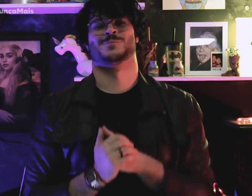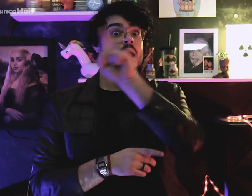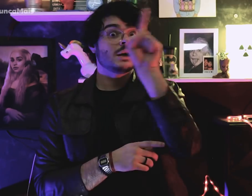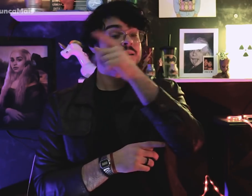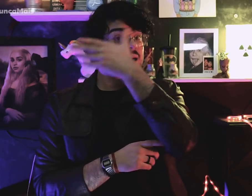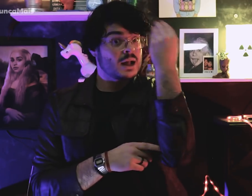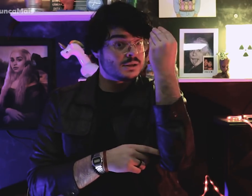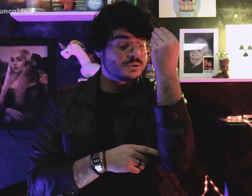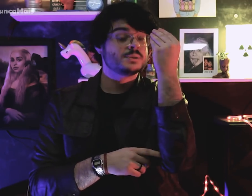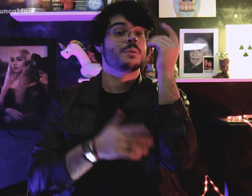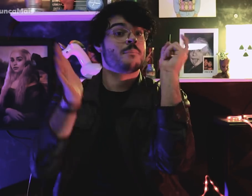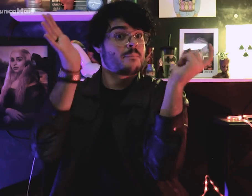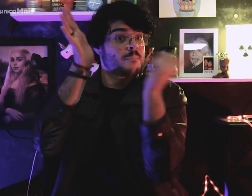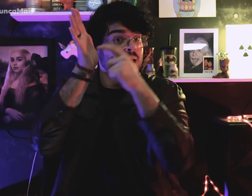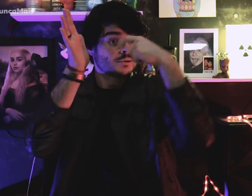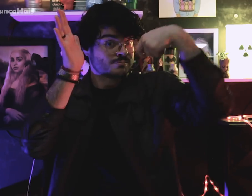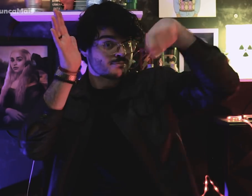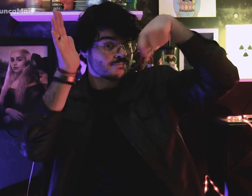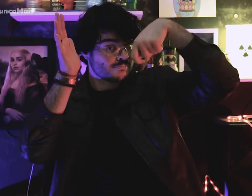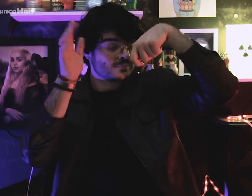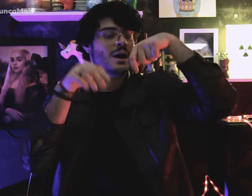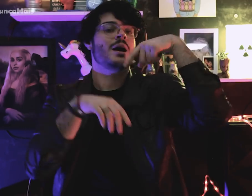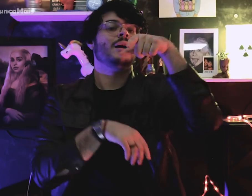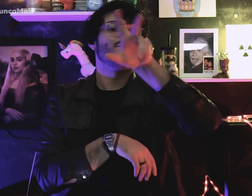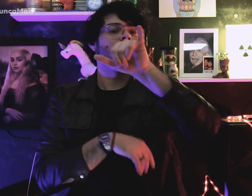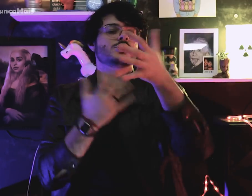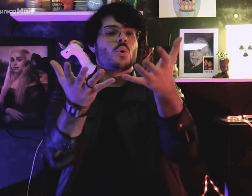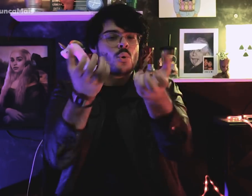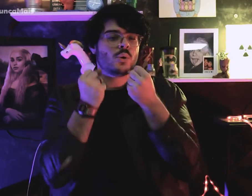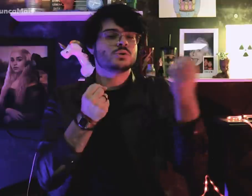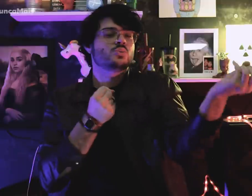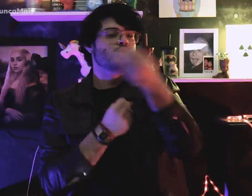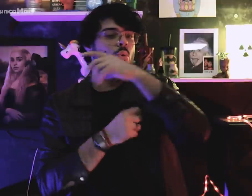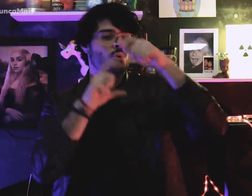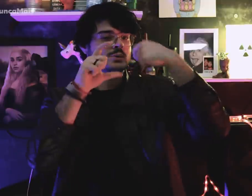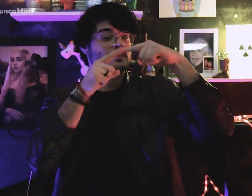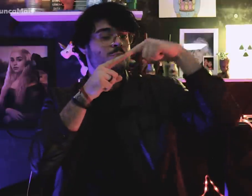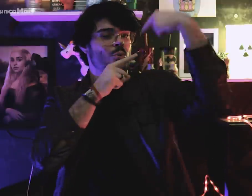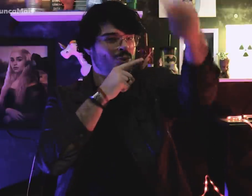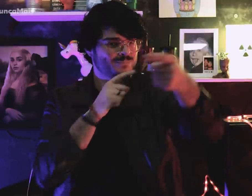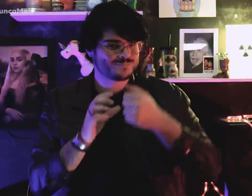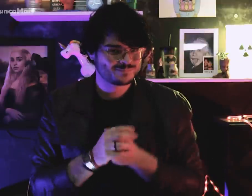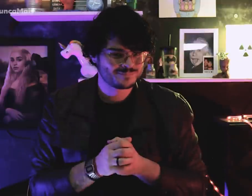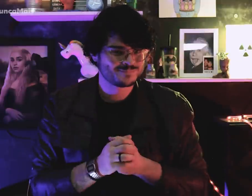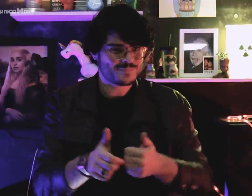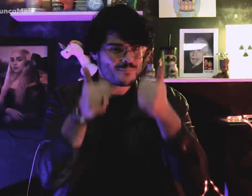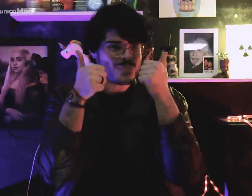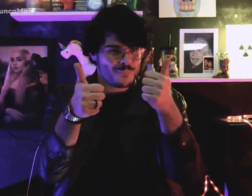Não esqueça de ativar o sininho para saber quando eu publicar um novo vídeo.